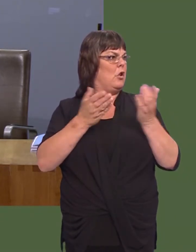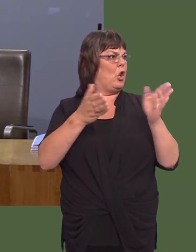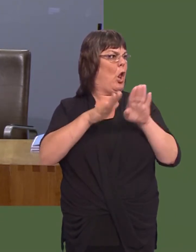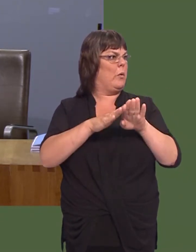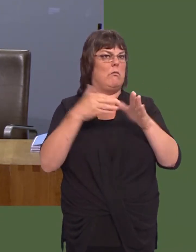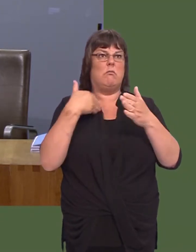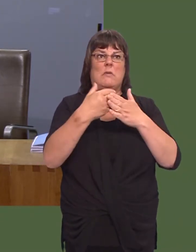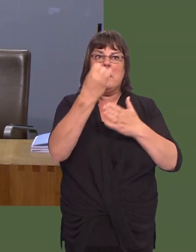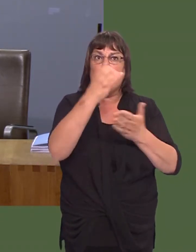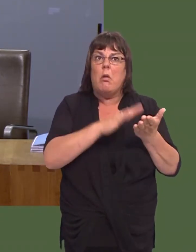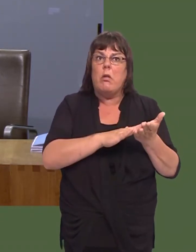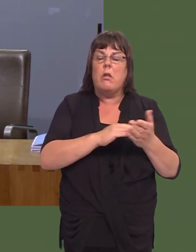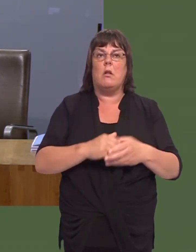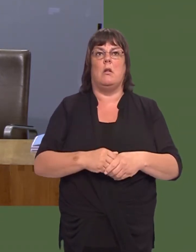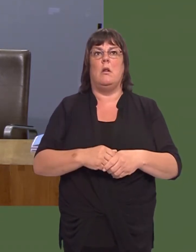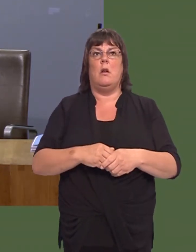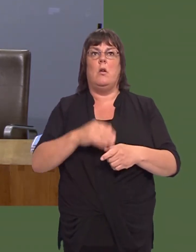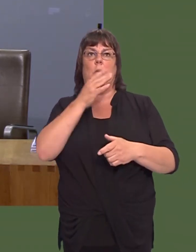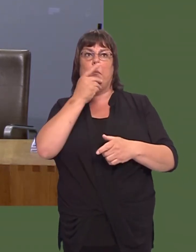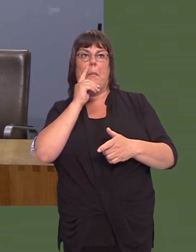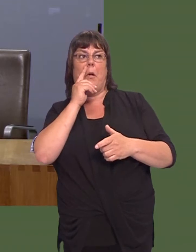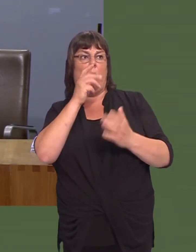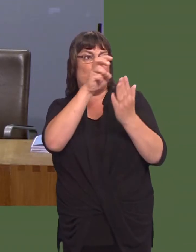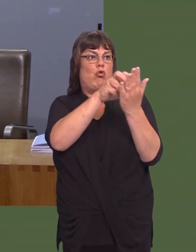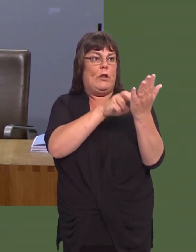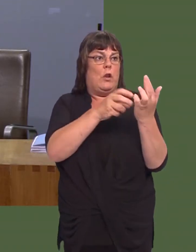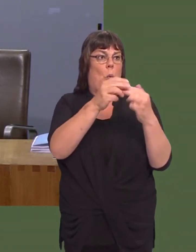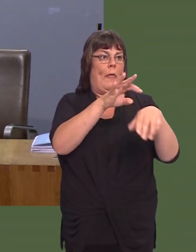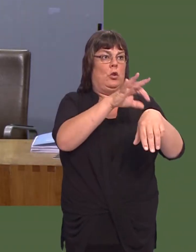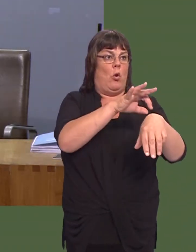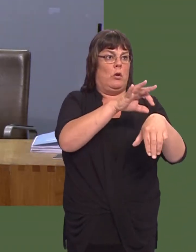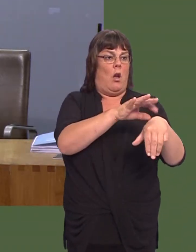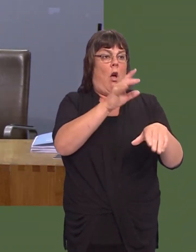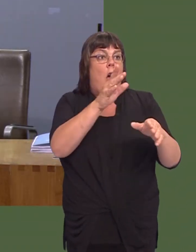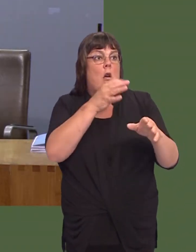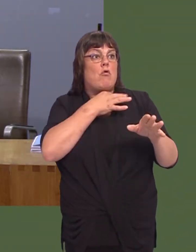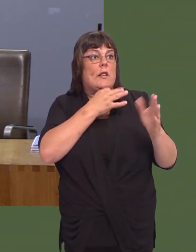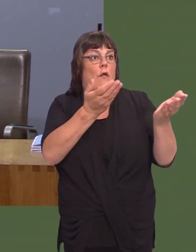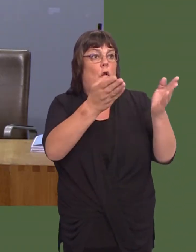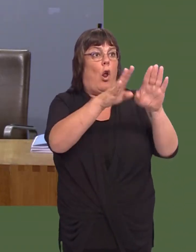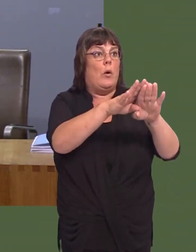This is a big concern to the thousands of people registered with the Rysseldene surgery in my constituency.